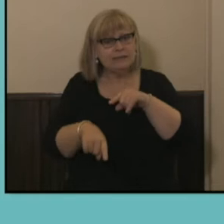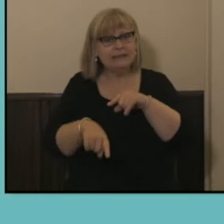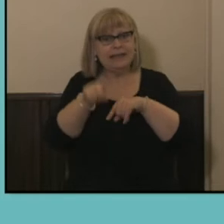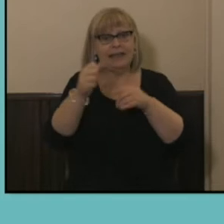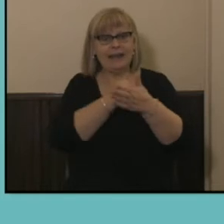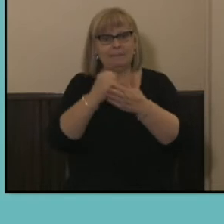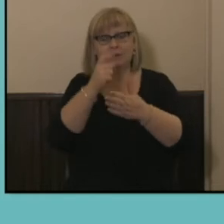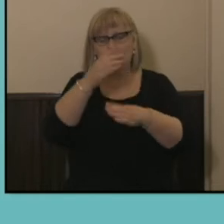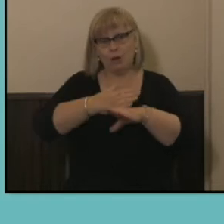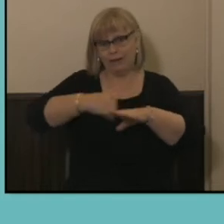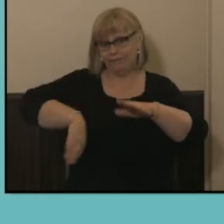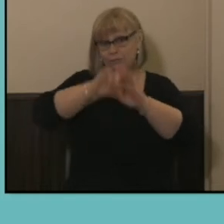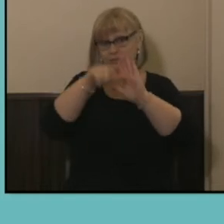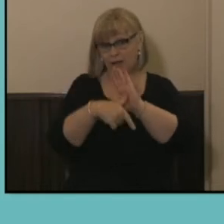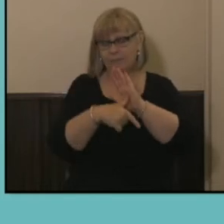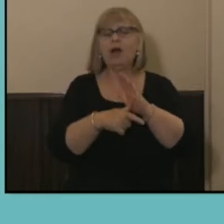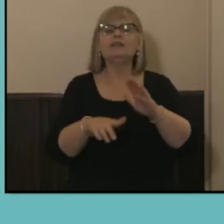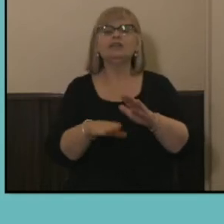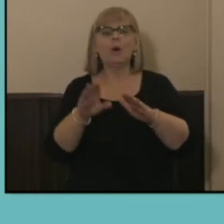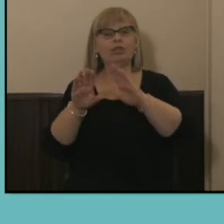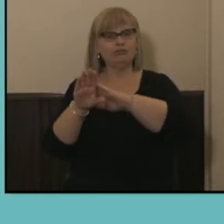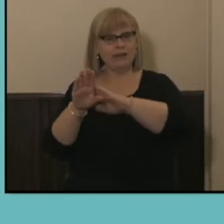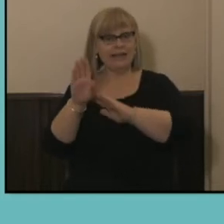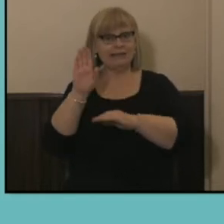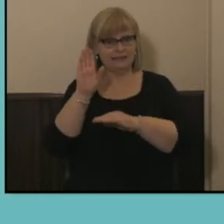working full-time. So on the right-hand side you can see the highest rates of